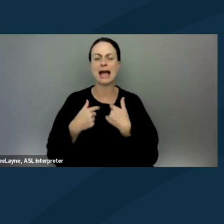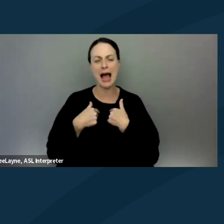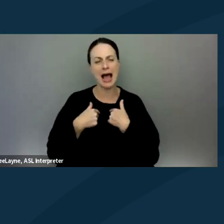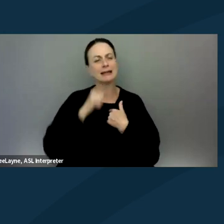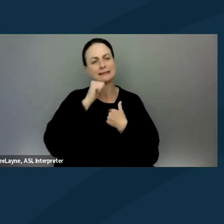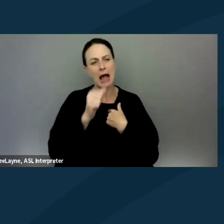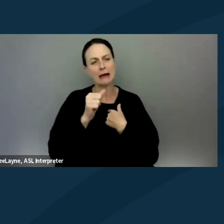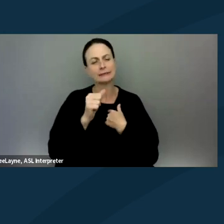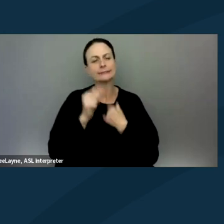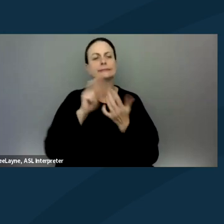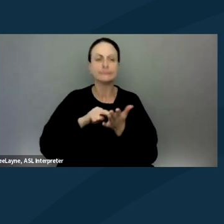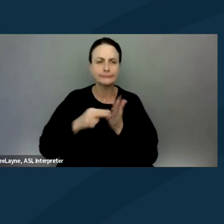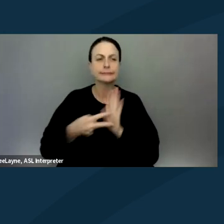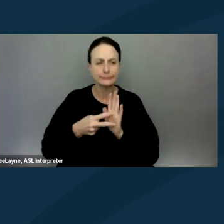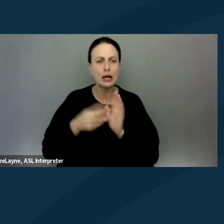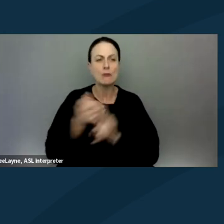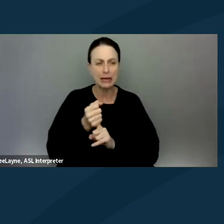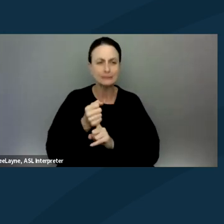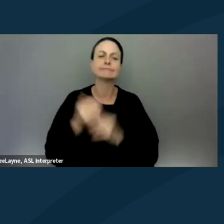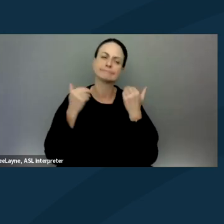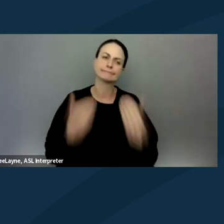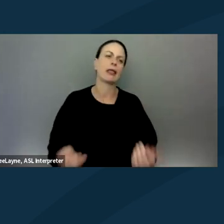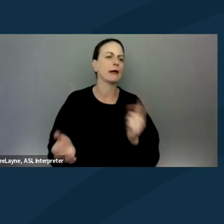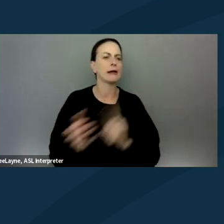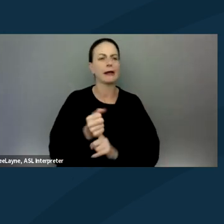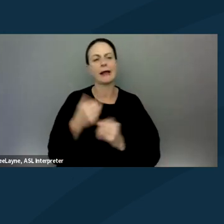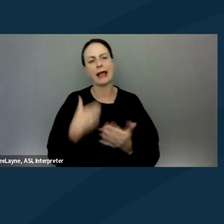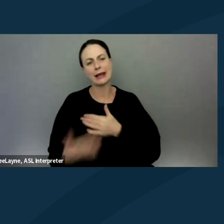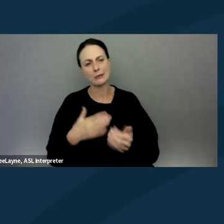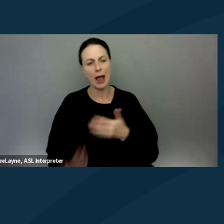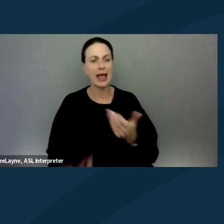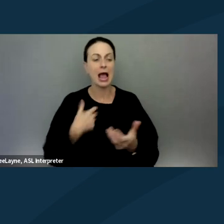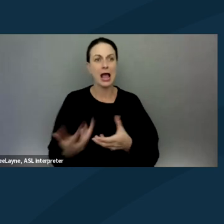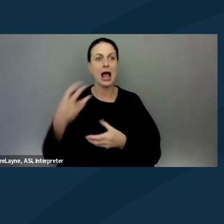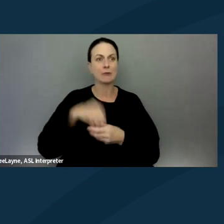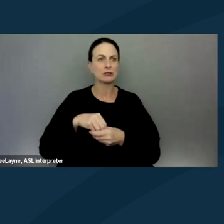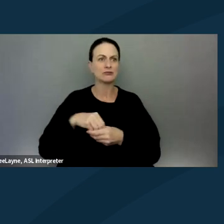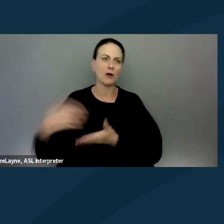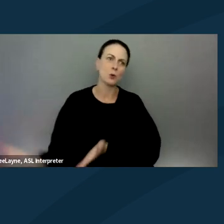to get arrested, and I wound up getting arrested anyway. I was involved in a suite in Orlando.